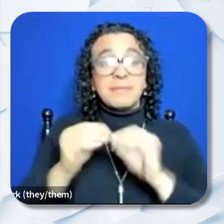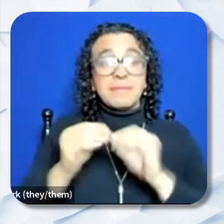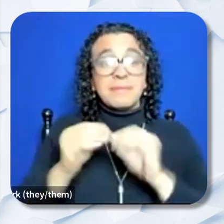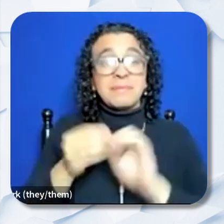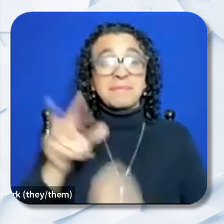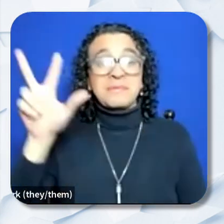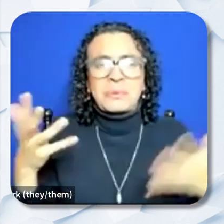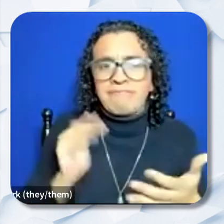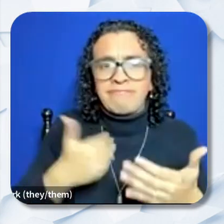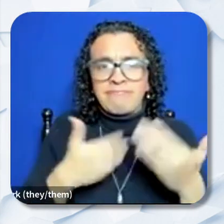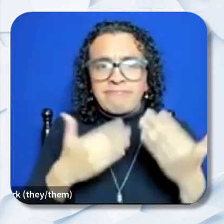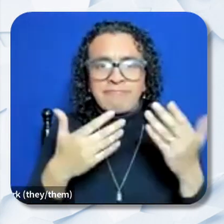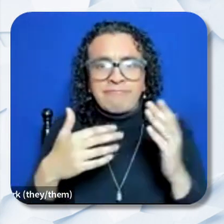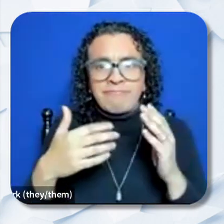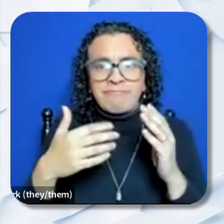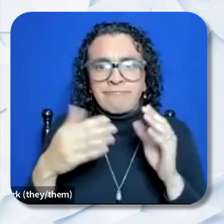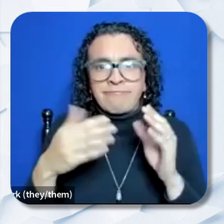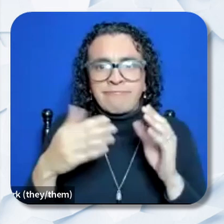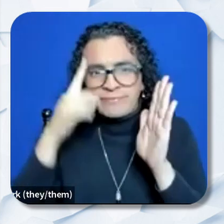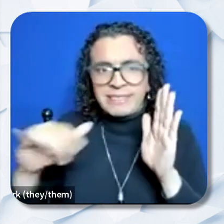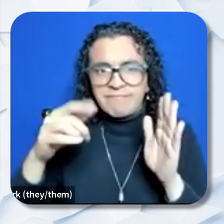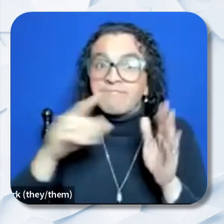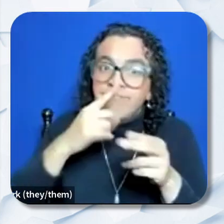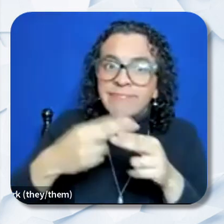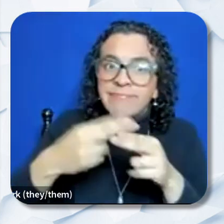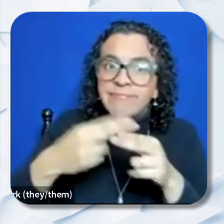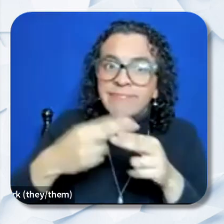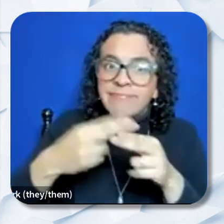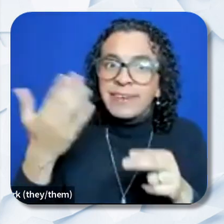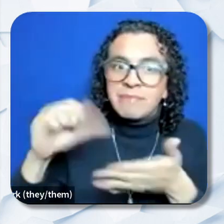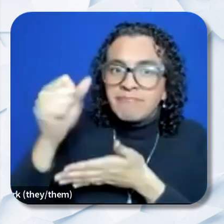a fifteen-page limit for the narrative? Narratives should be in 12-point Arial, or times New Roman